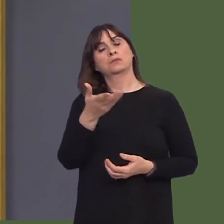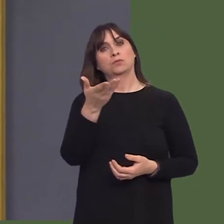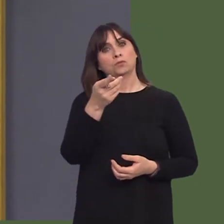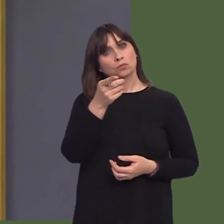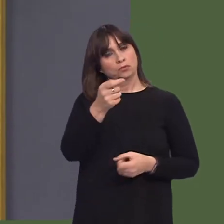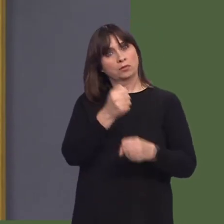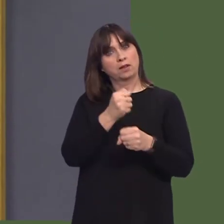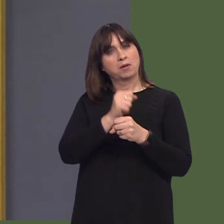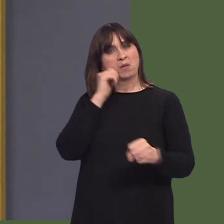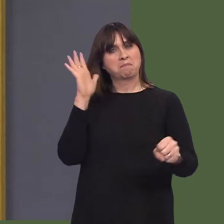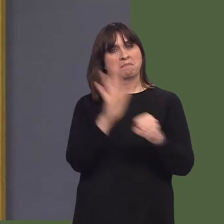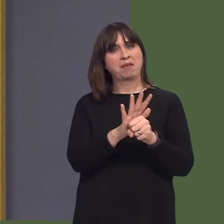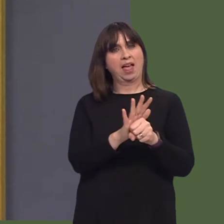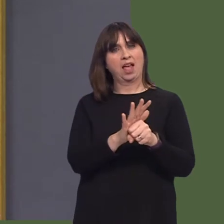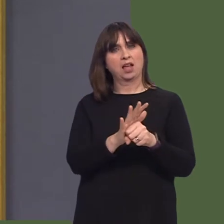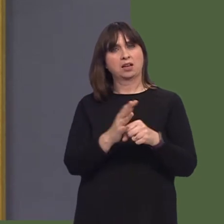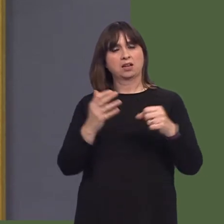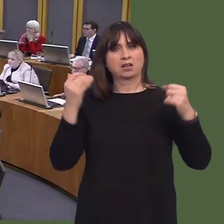jobs weren't so highly paid.